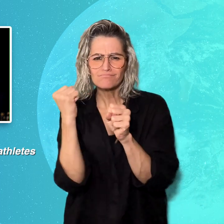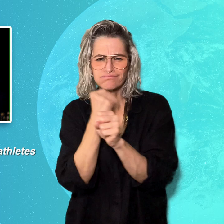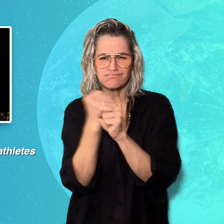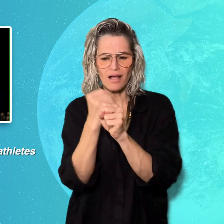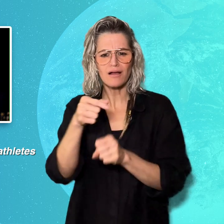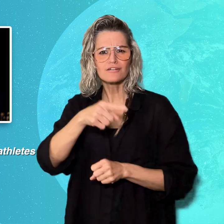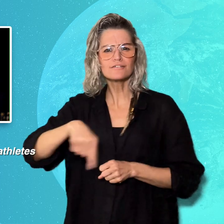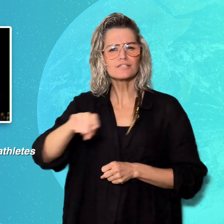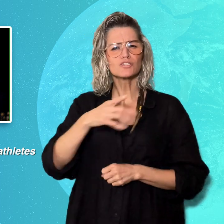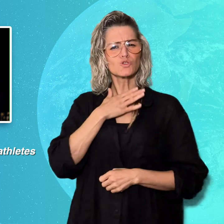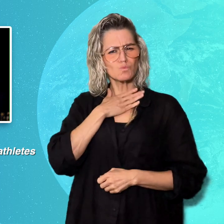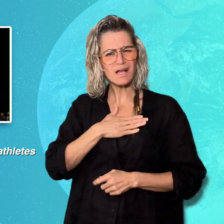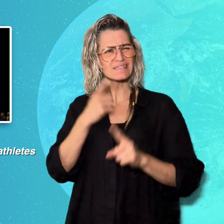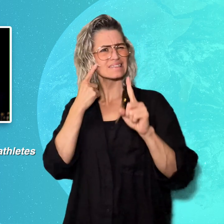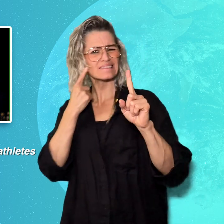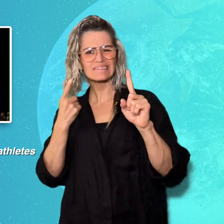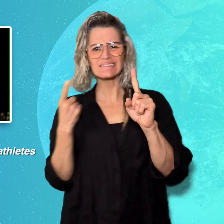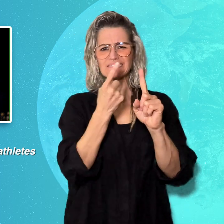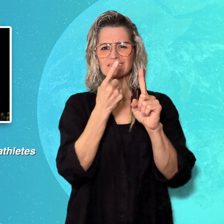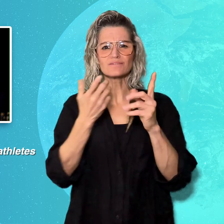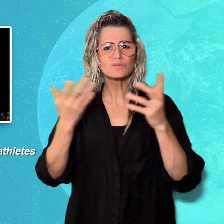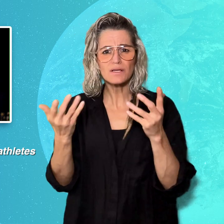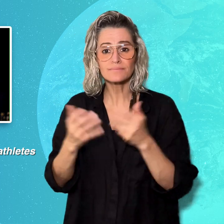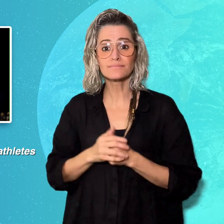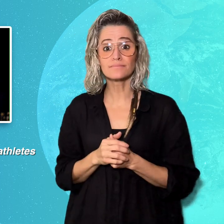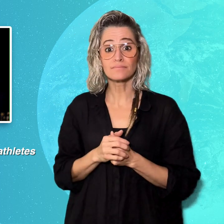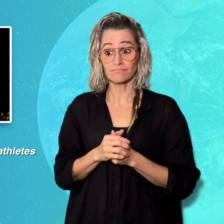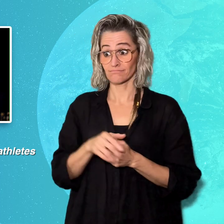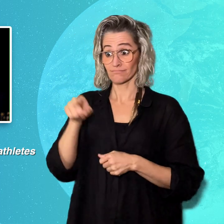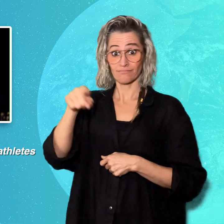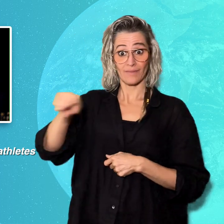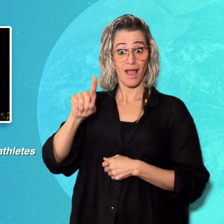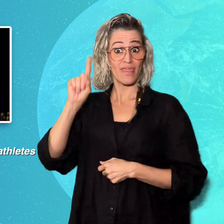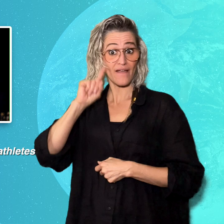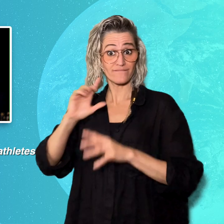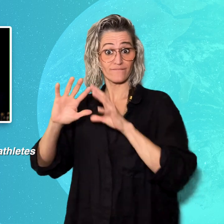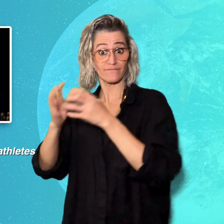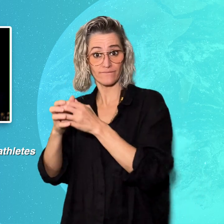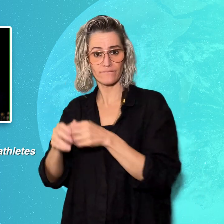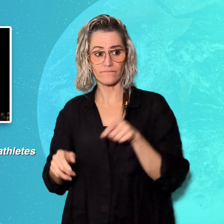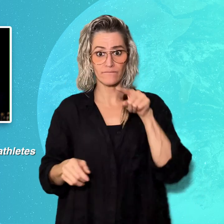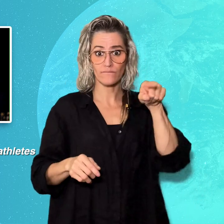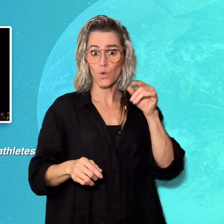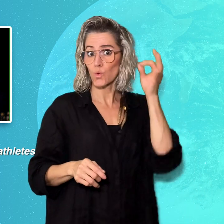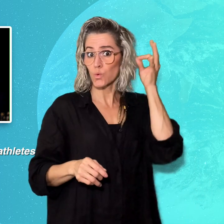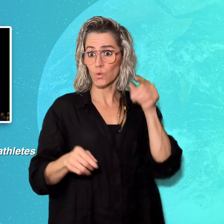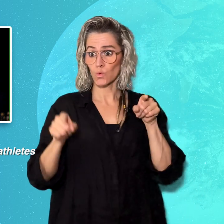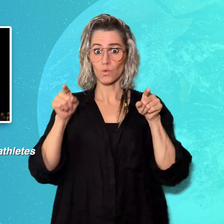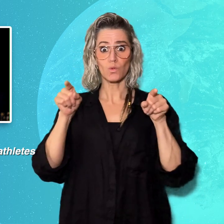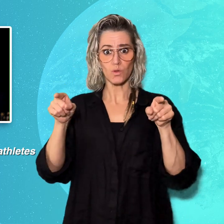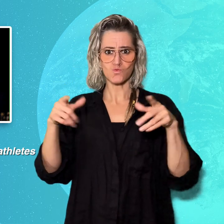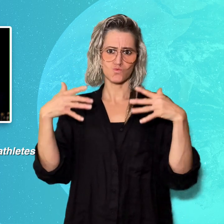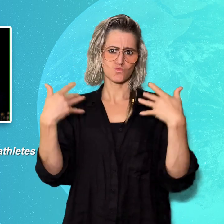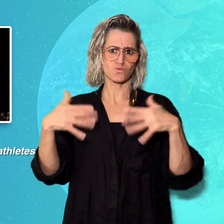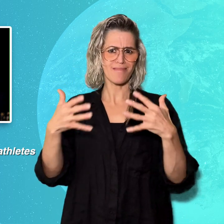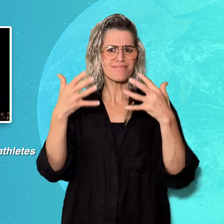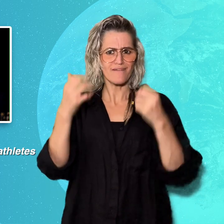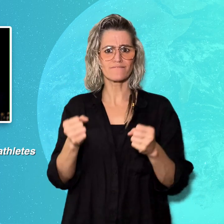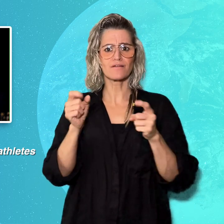almost two years to complete. The development team’s